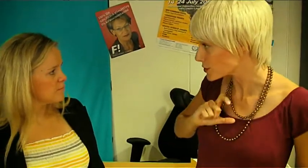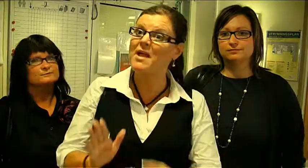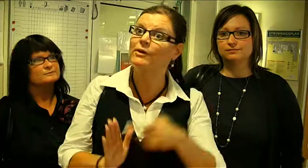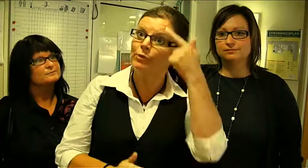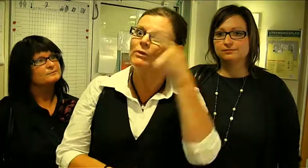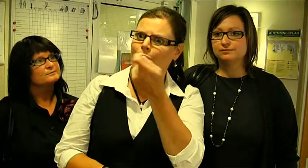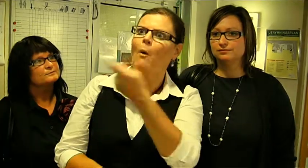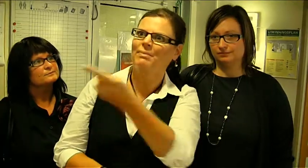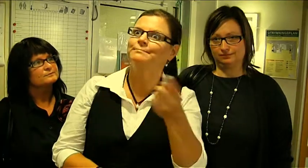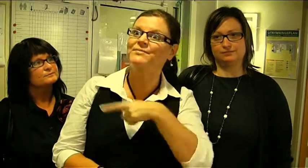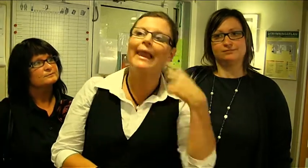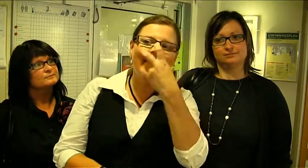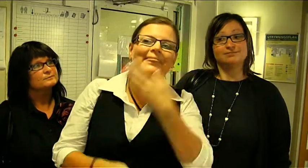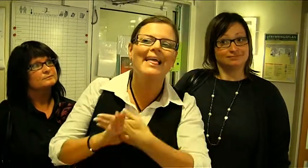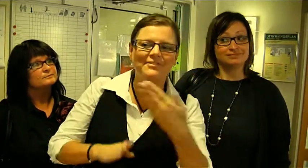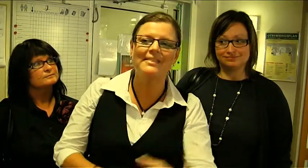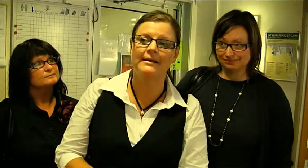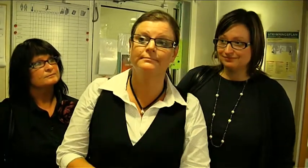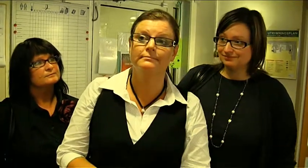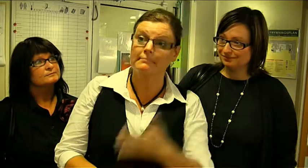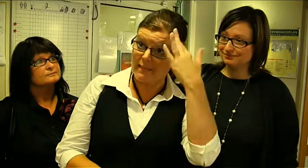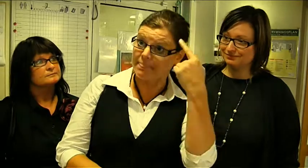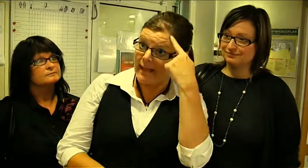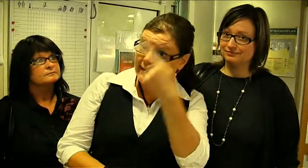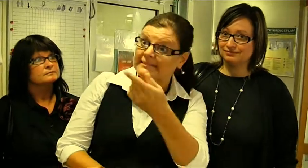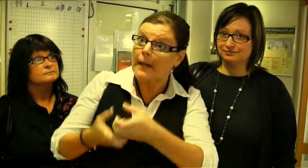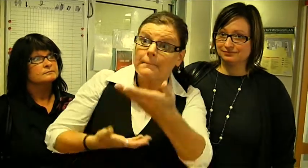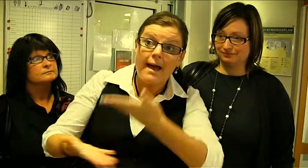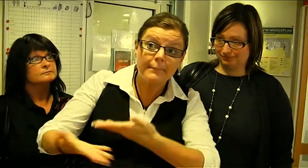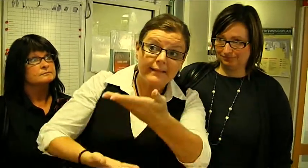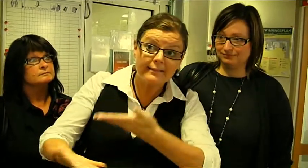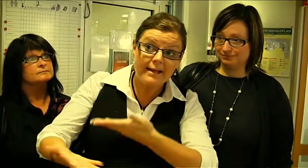You are someone who we are looking for. Would you like to cooperate with us?